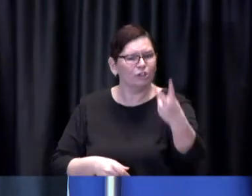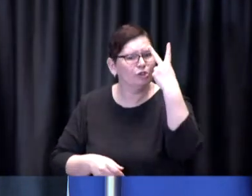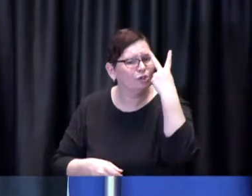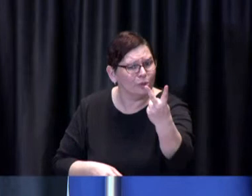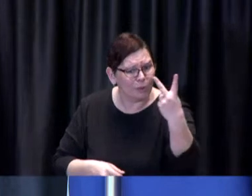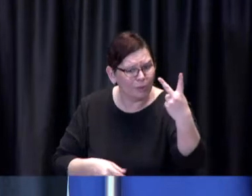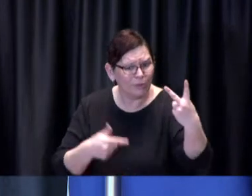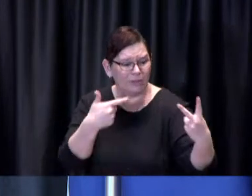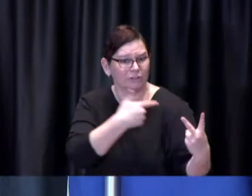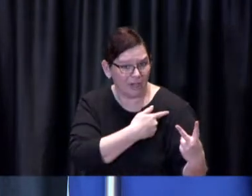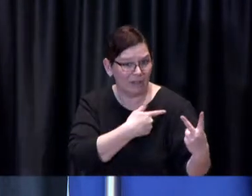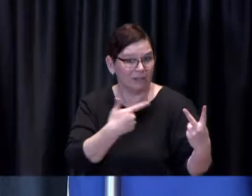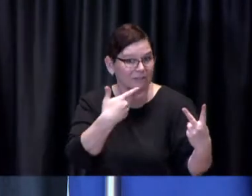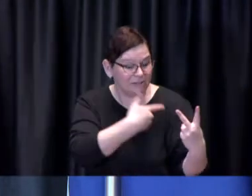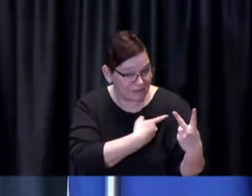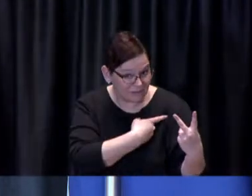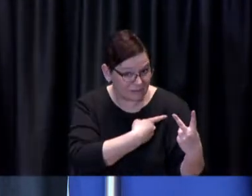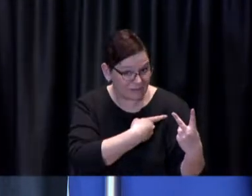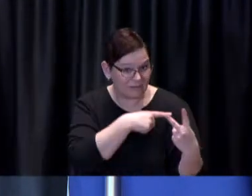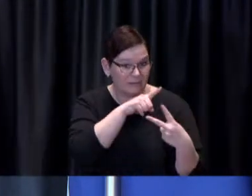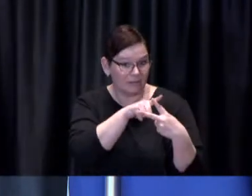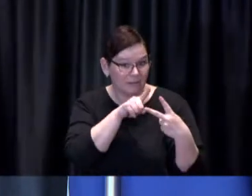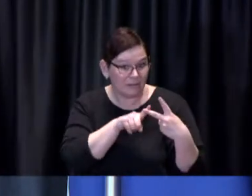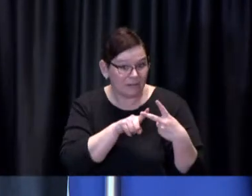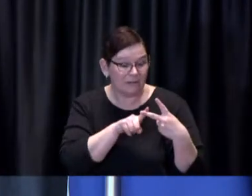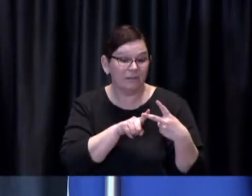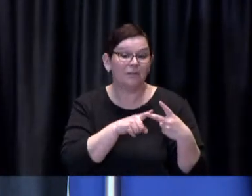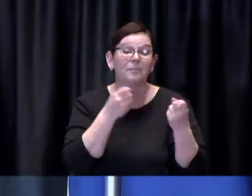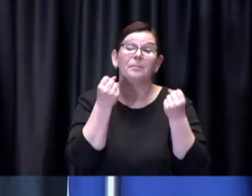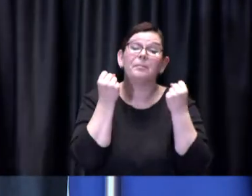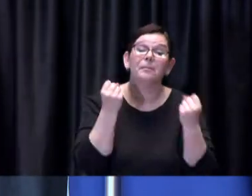We know there aren't a lot of fully vaccinated people in Toronto yet.